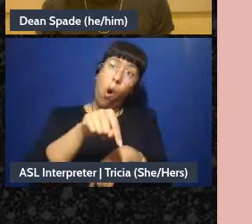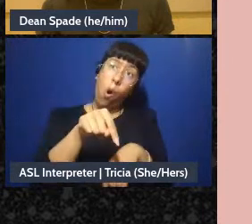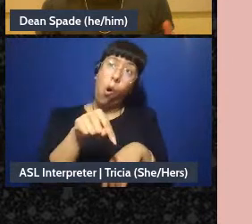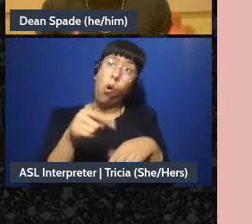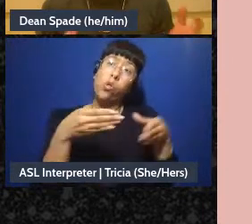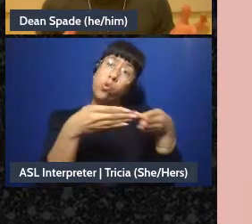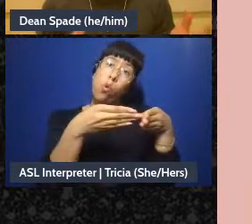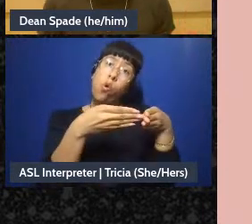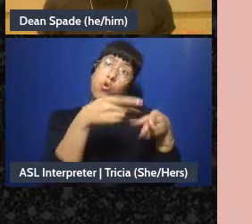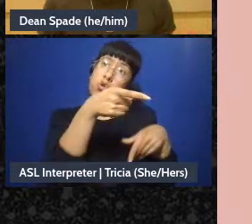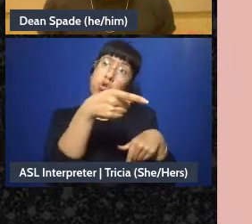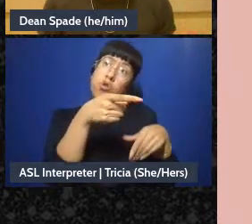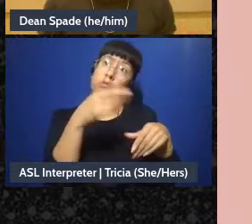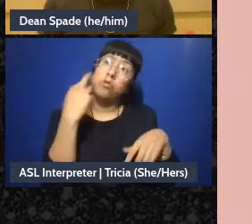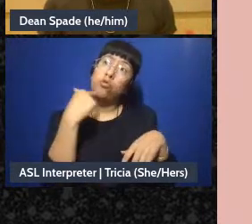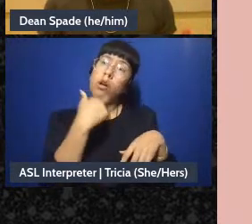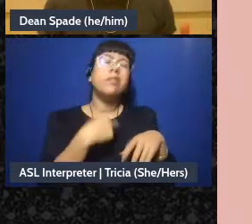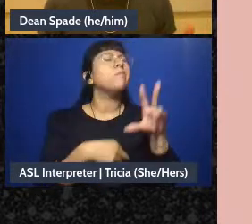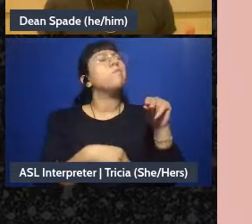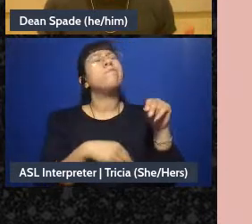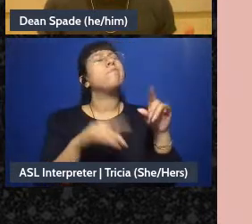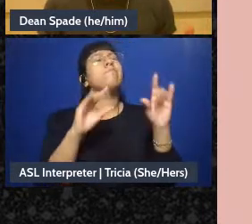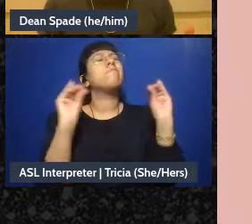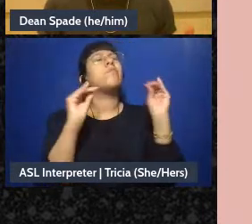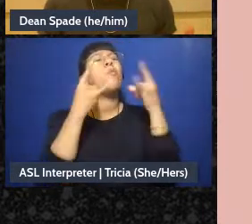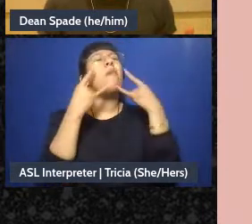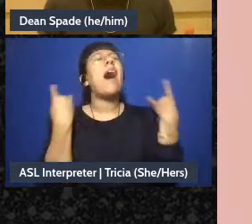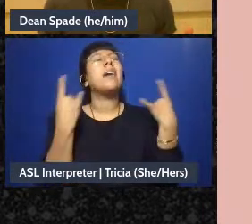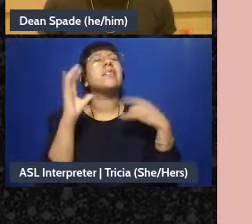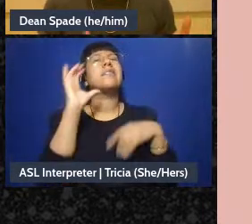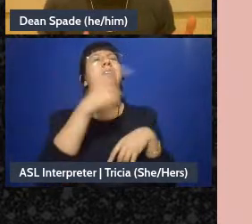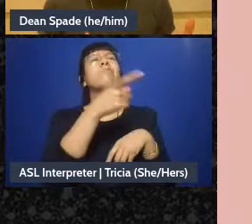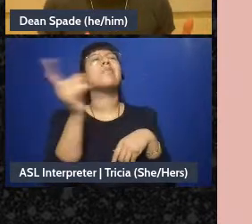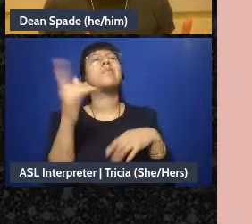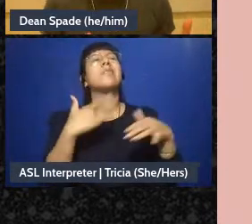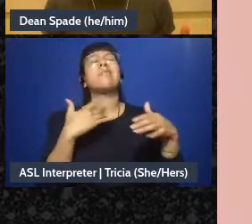Hope’s like “no, people don't wear masks there it makes me uncomfortable” I'm like “okay what about